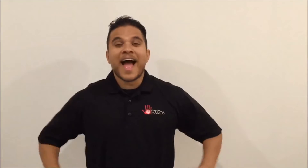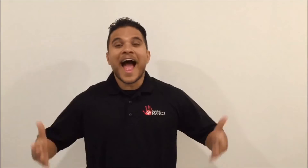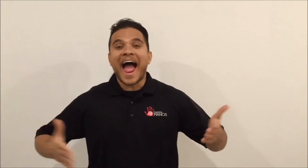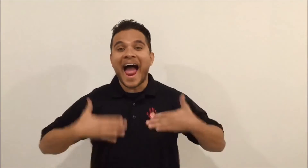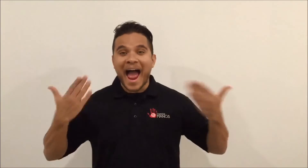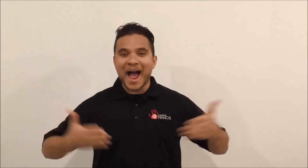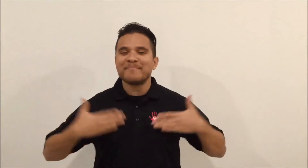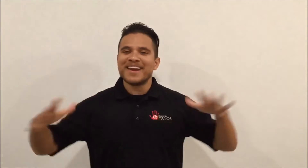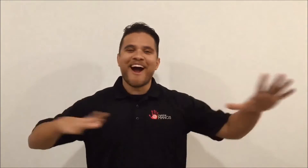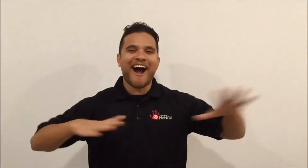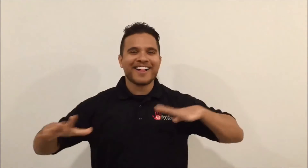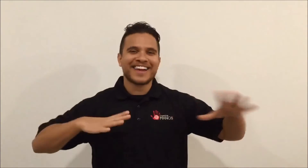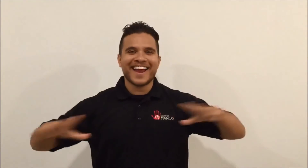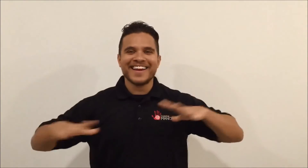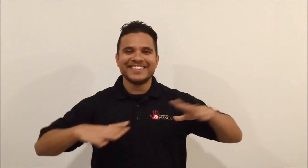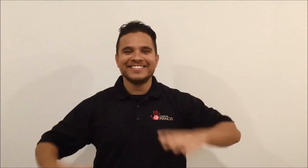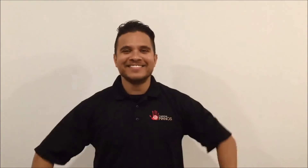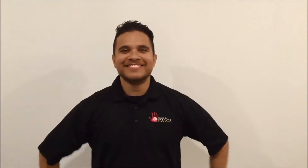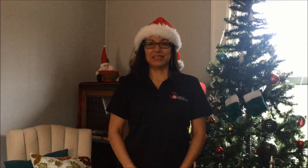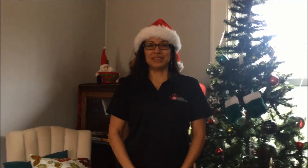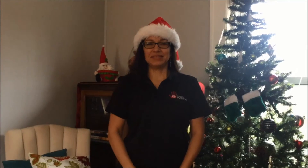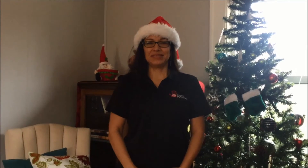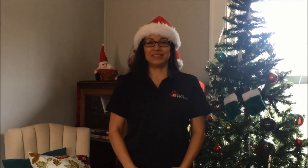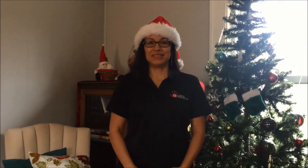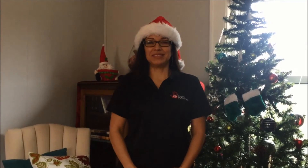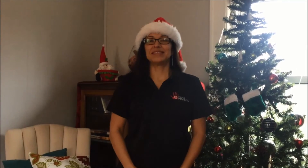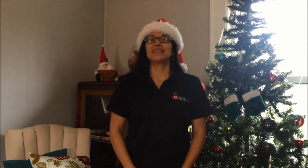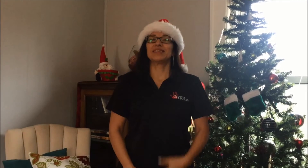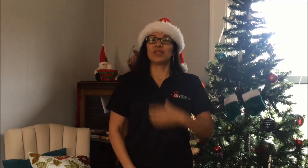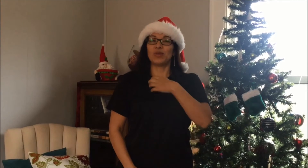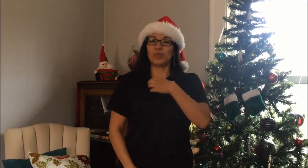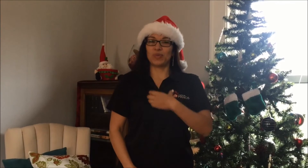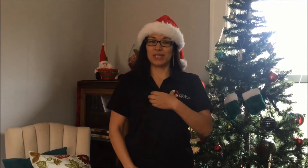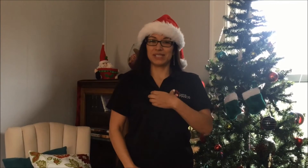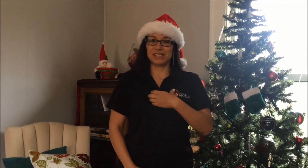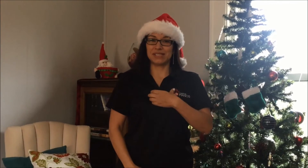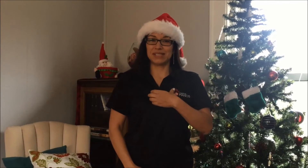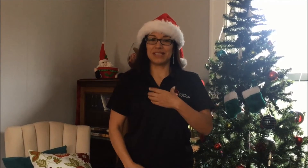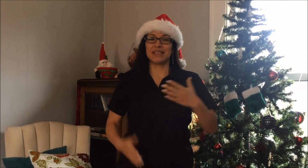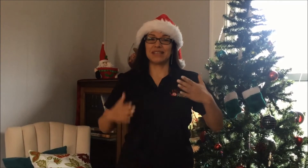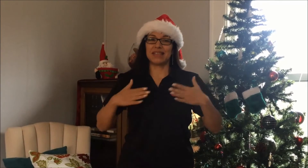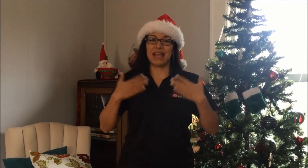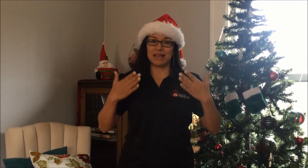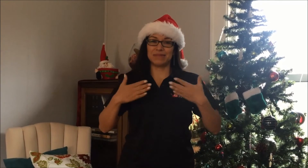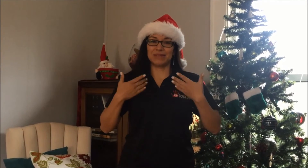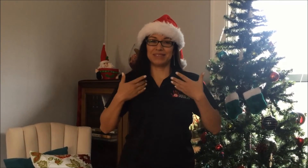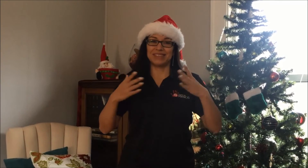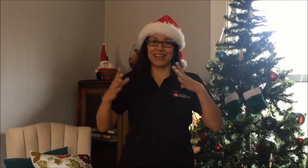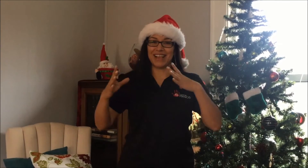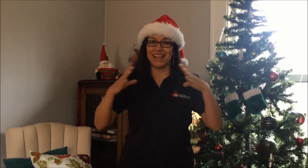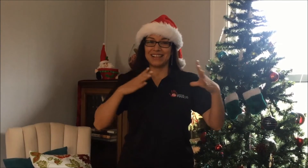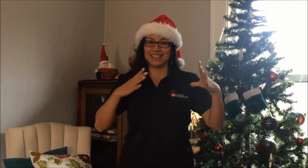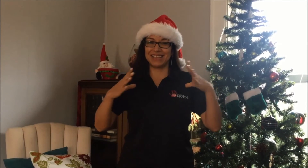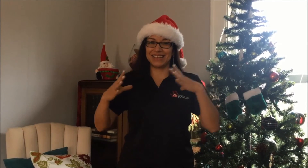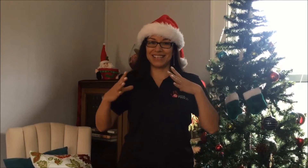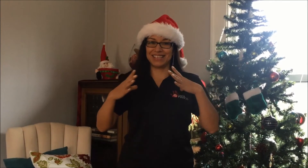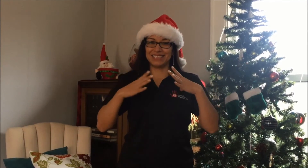¡Felices Fiestas! Happy Holidays!